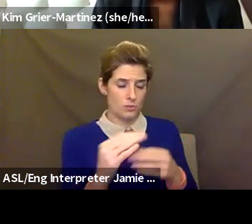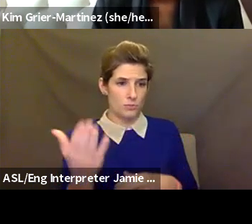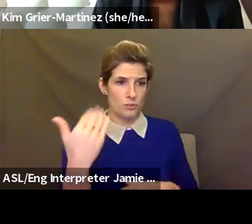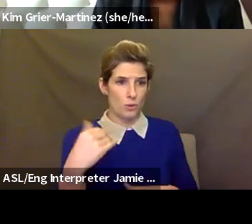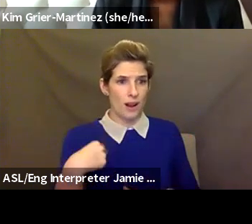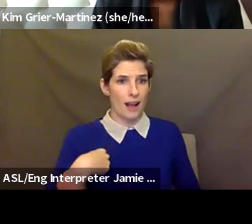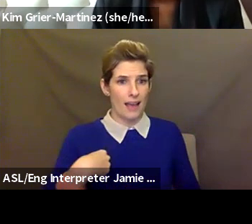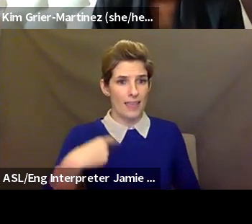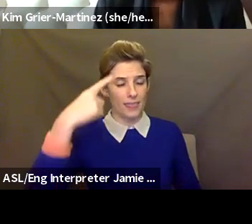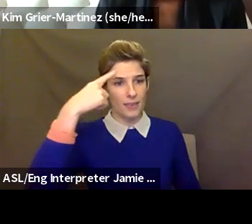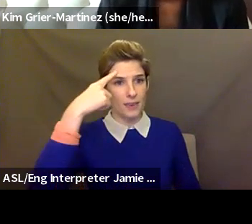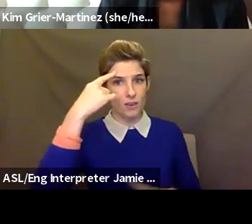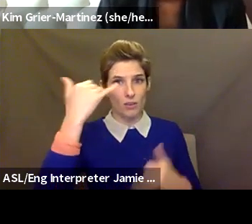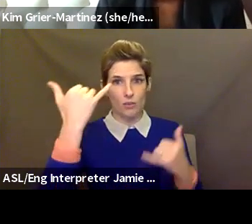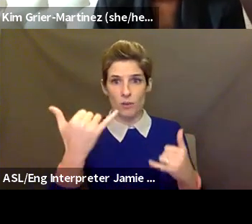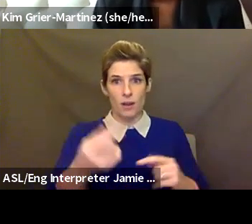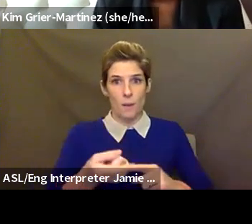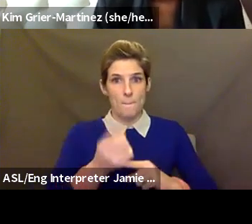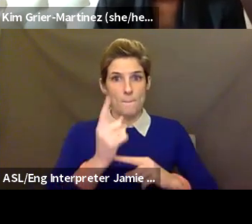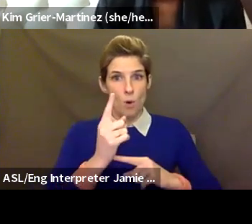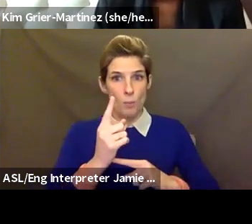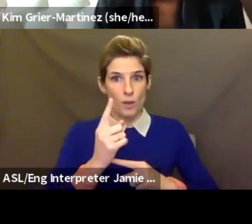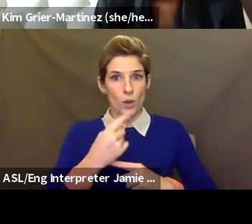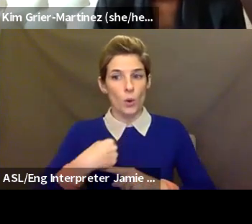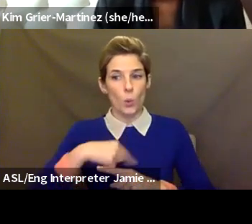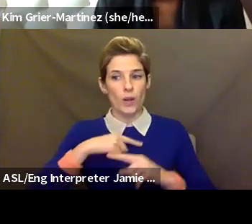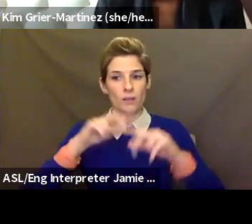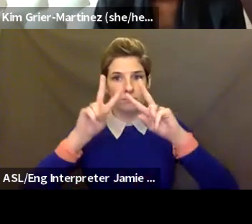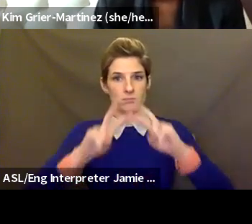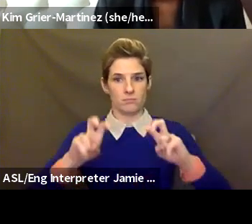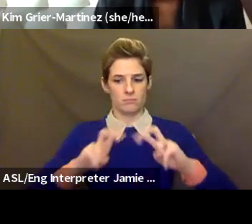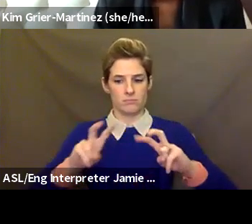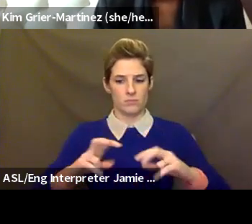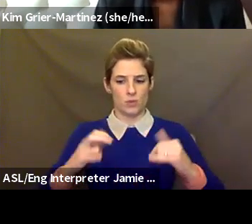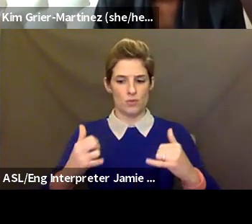this moment where we're really considering what the future is going to be and trying to prepare for the future. The one